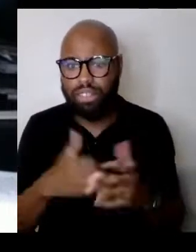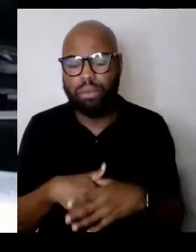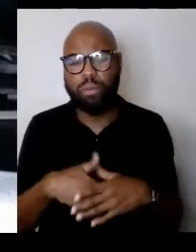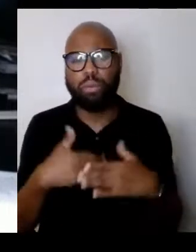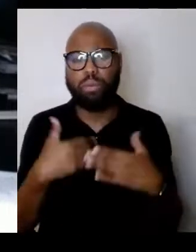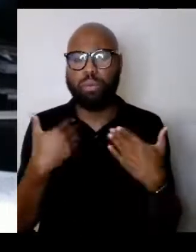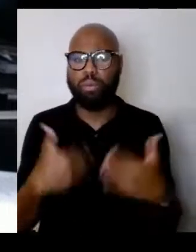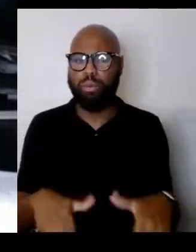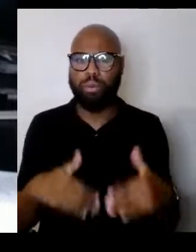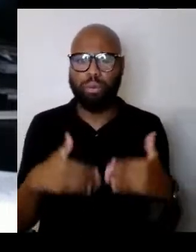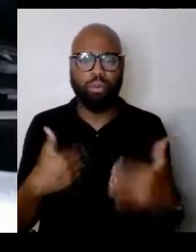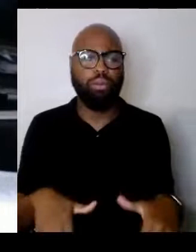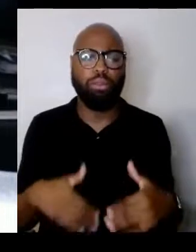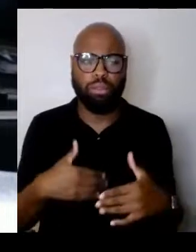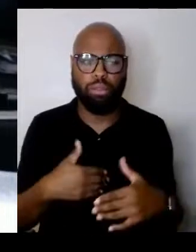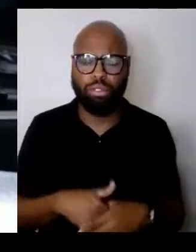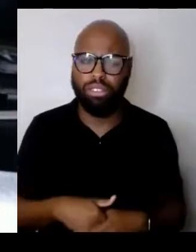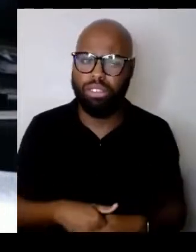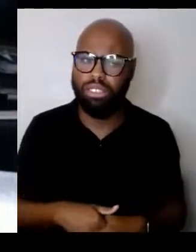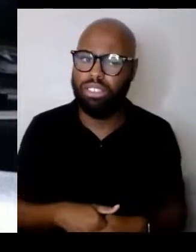you know, turn out badly fast.